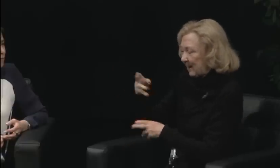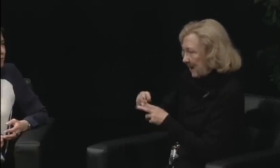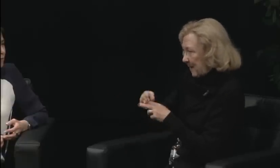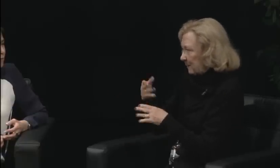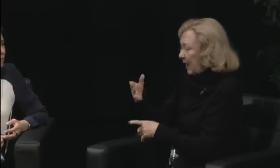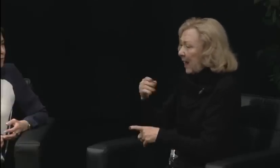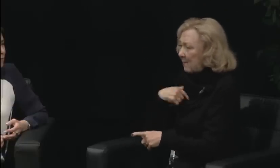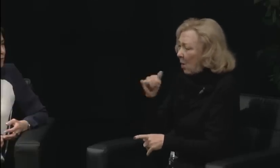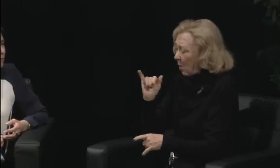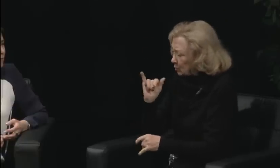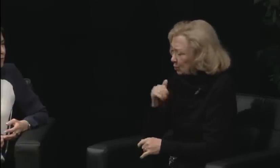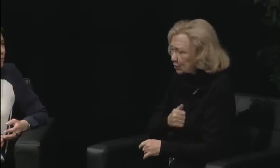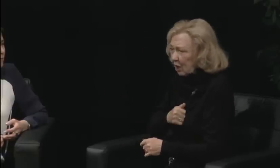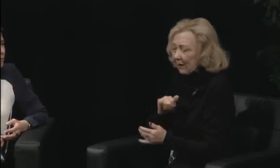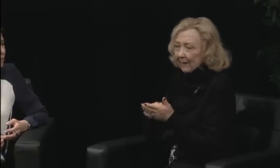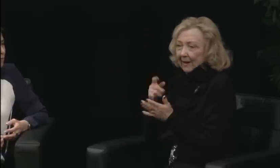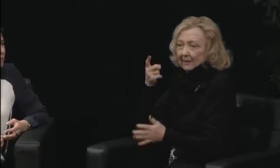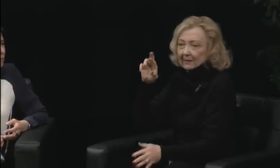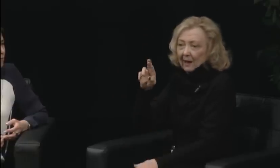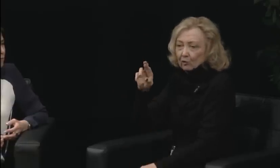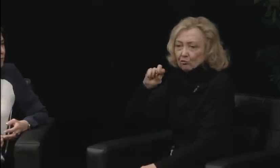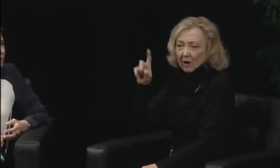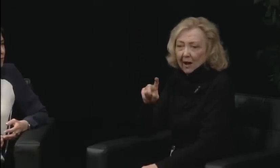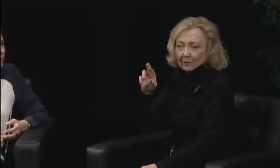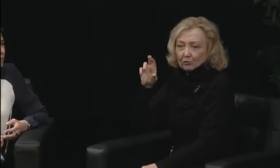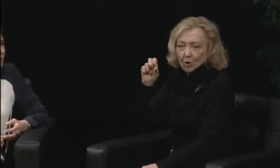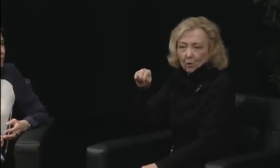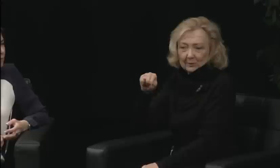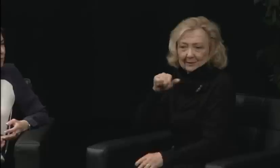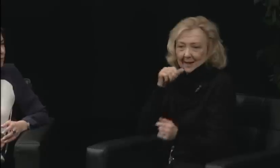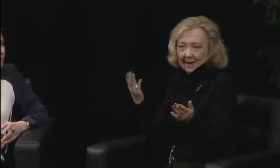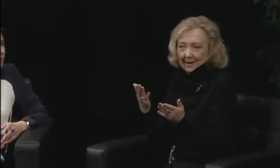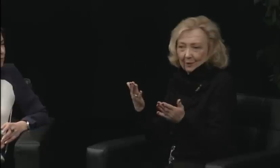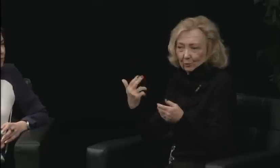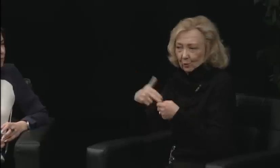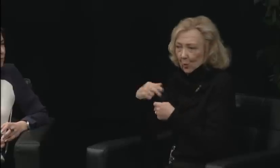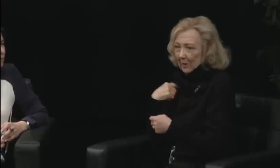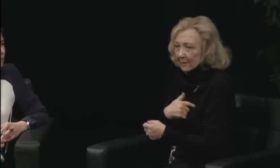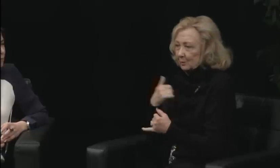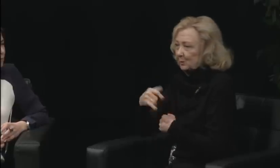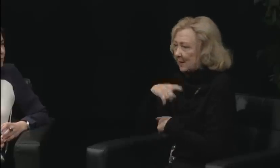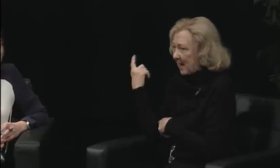All of the other issues were put to the wayside with that core focus, and those issues did come back